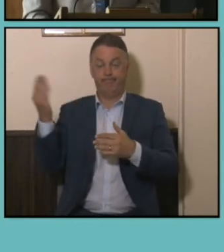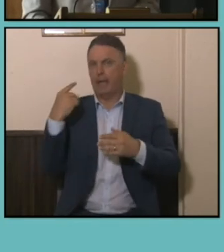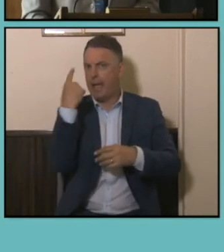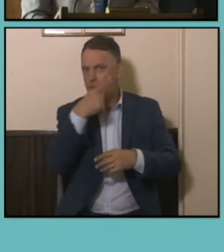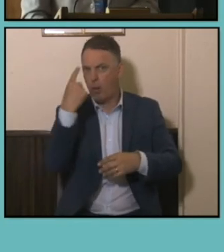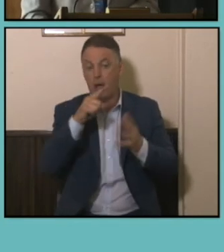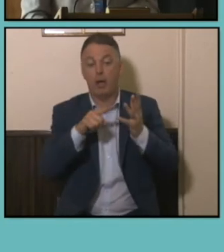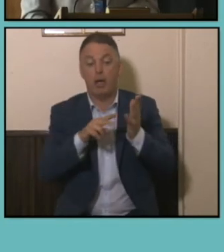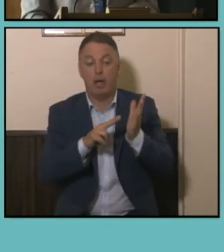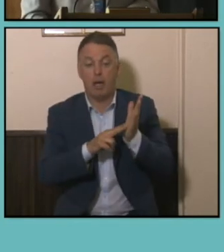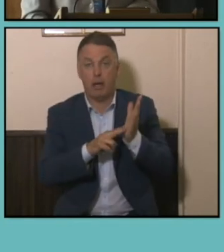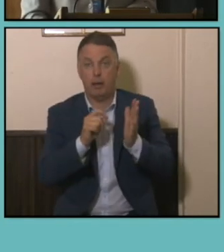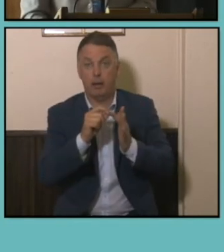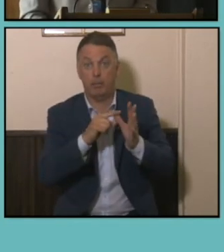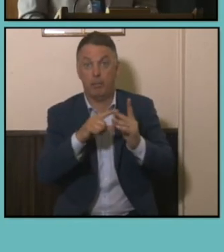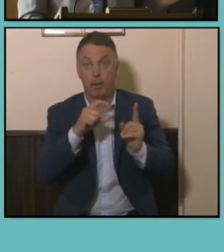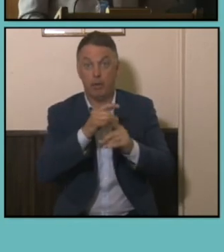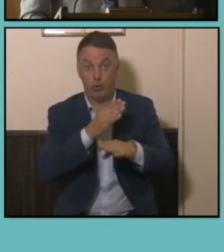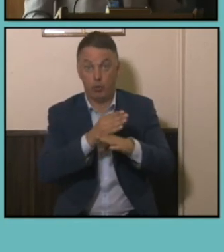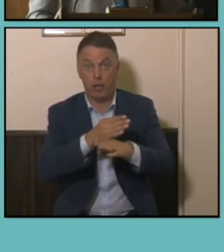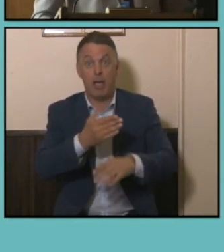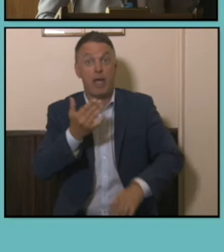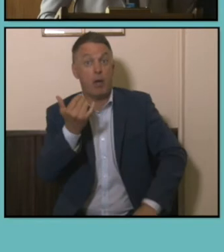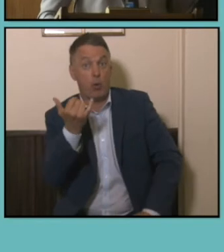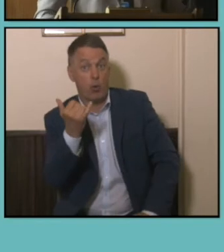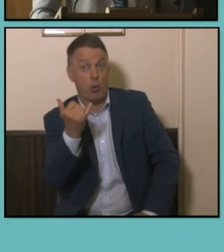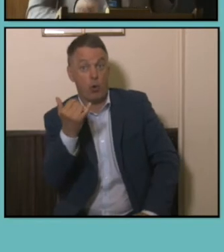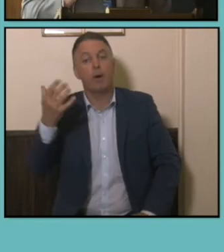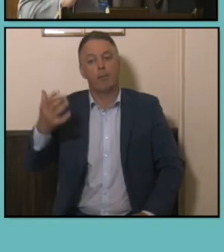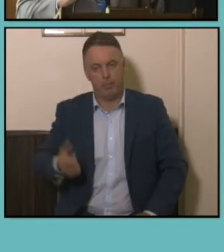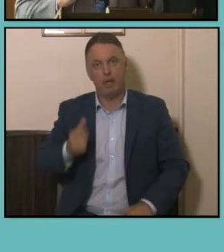people who were also doing paid work, so this isn't for everyone this is focusing